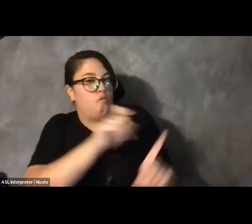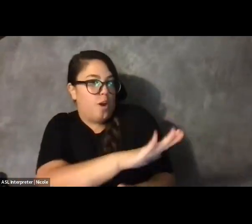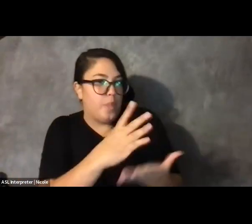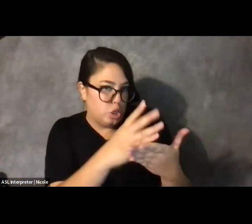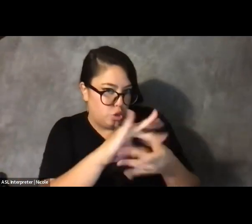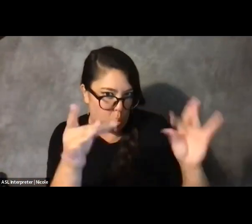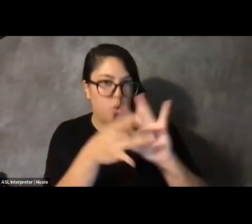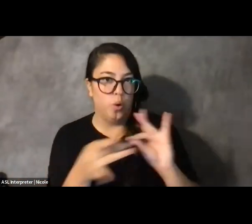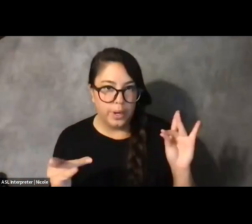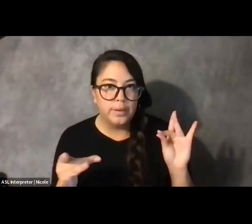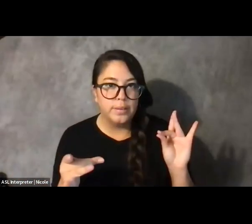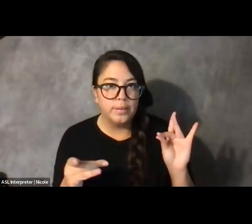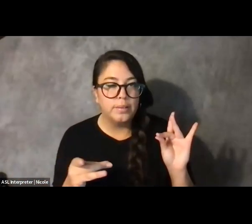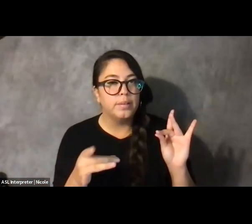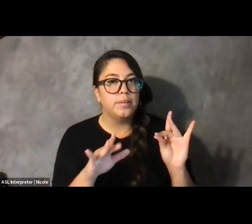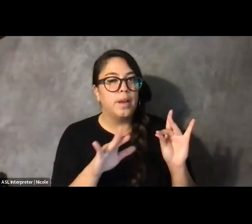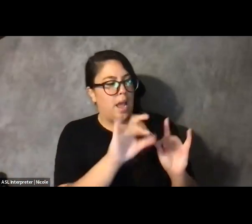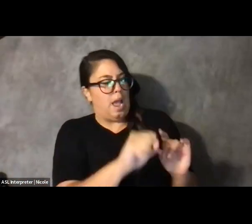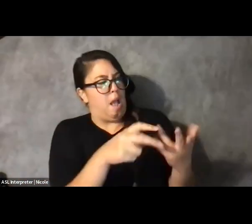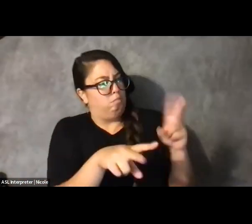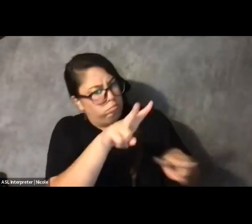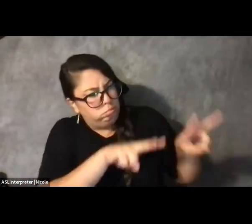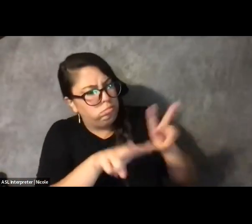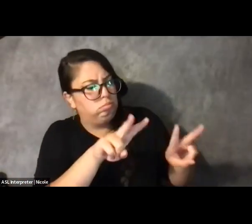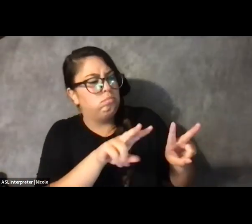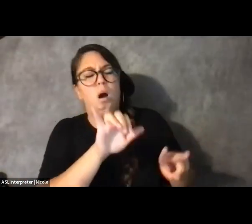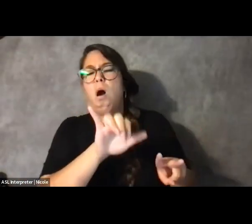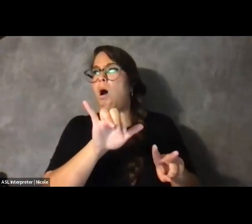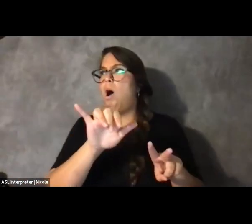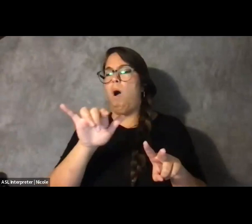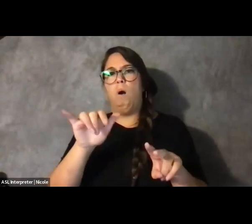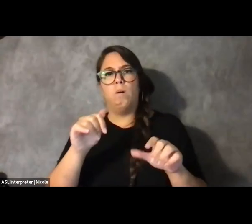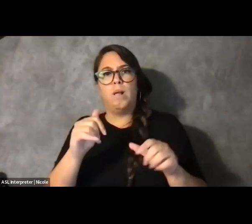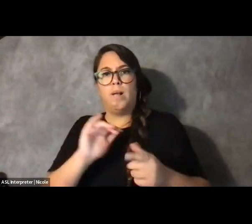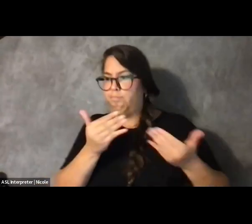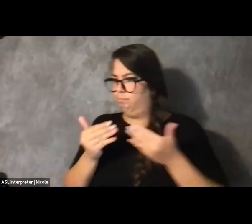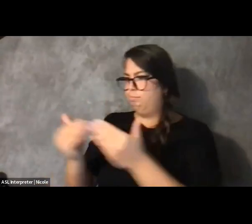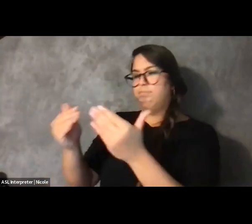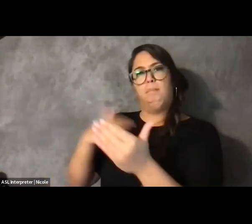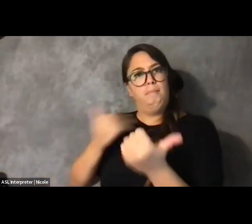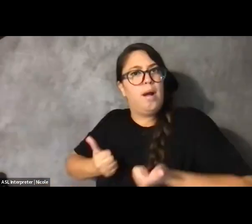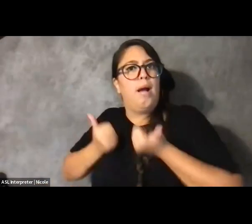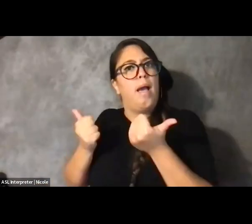It is that I could exist and feel validated in what I was seeing around me.